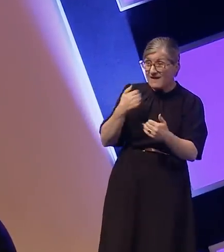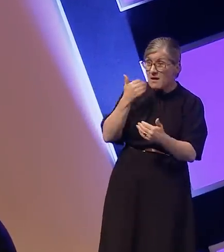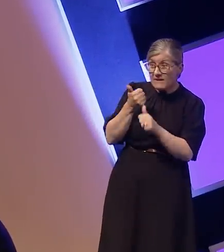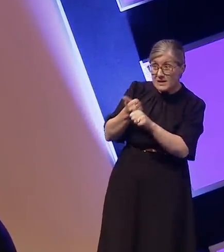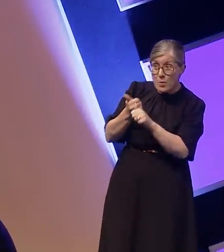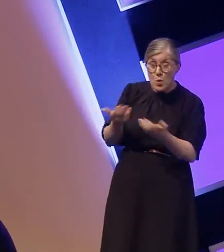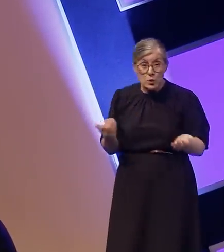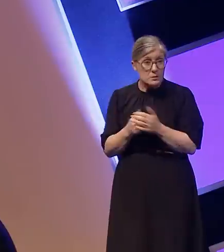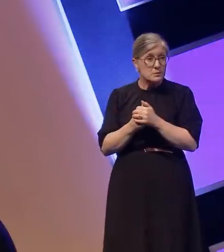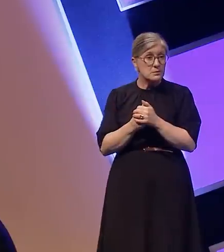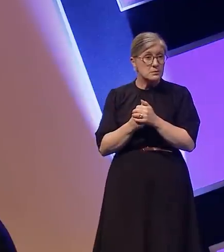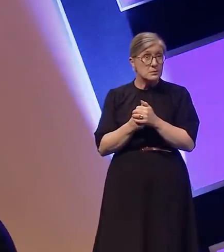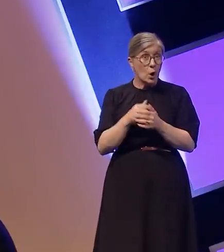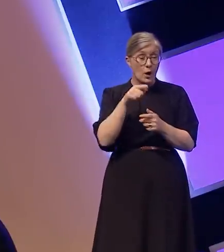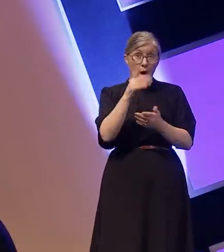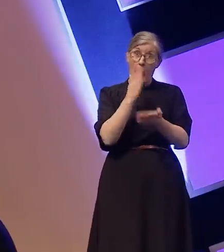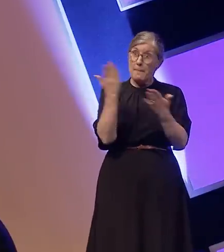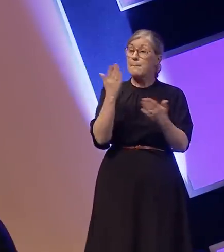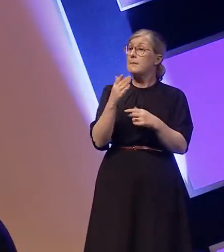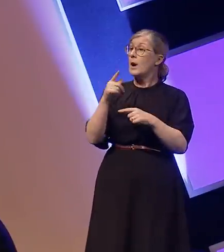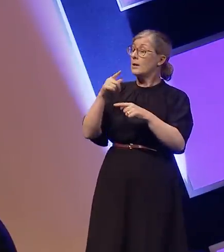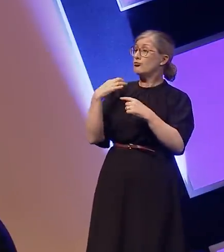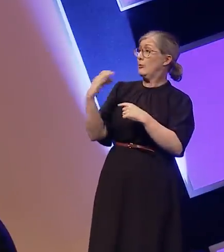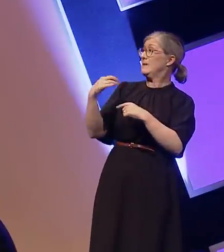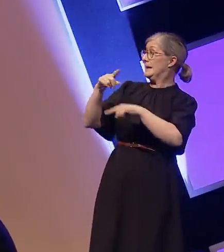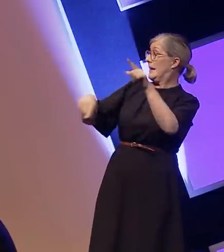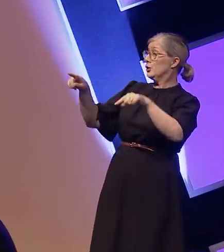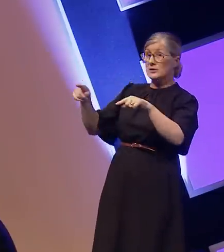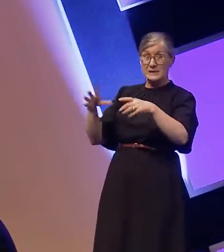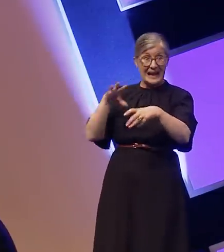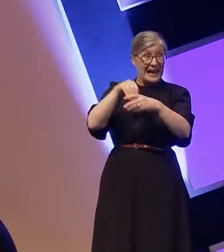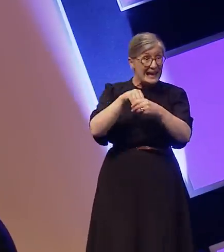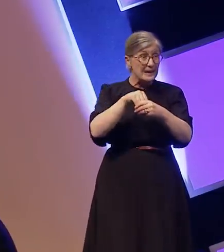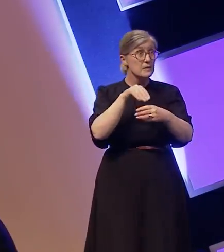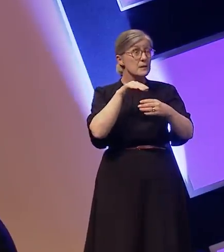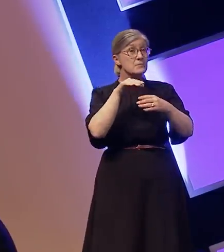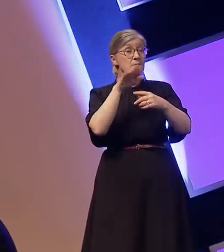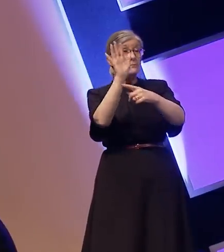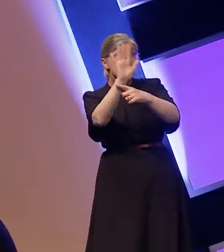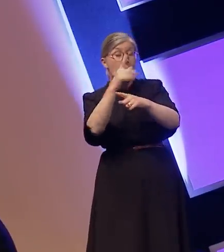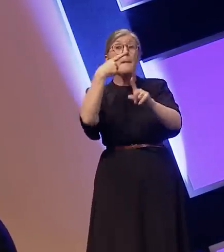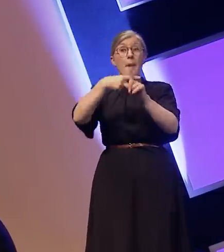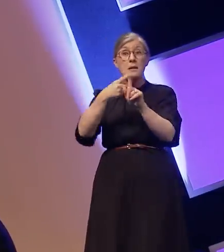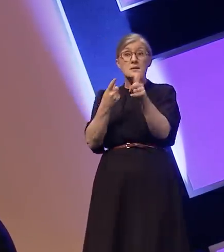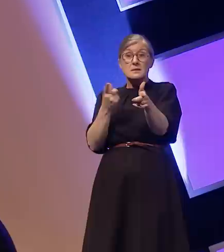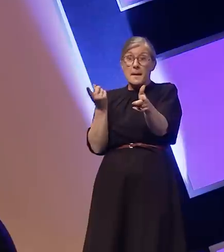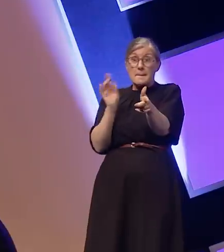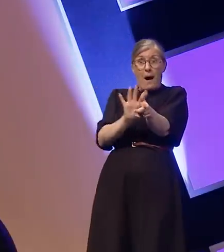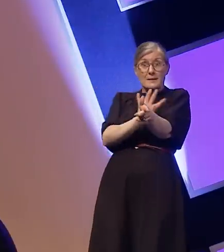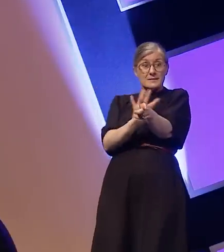Are you matching that representation off camera too in scripting and directing? By bringing in diverse